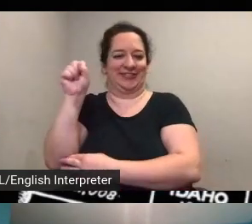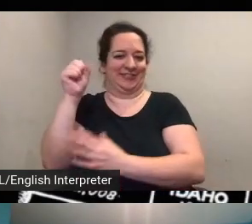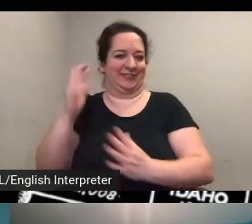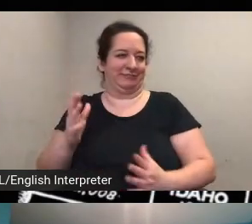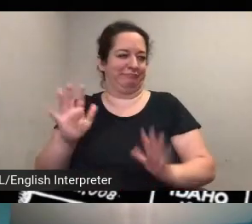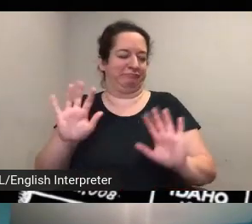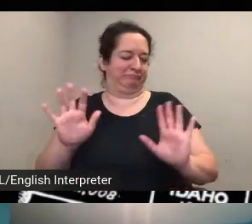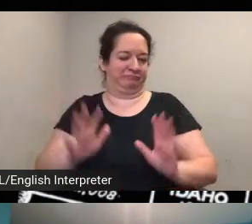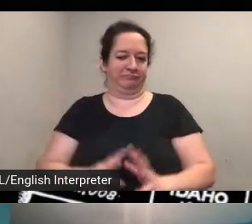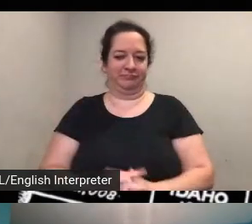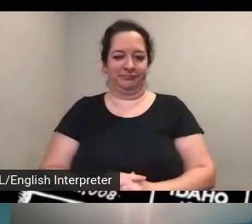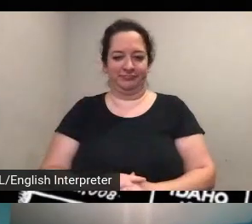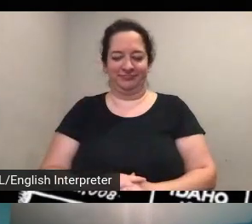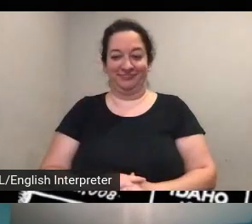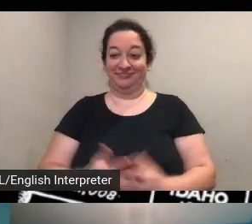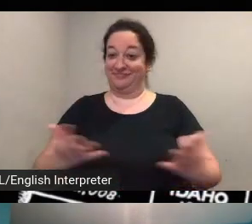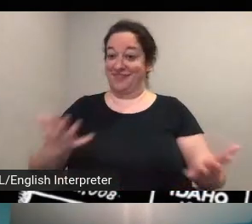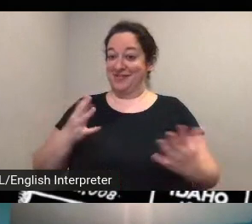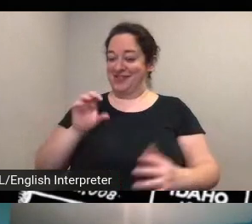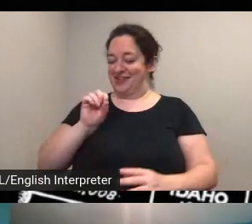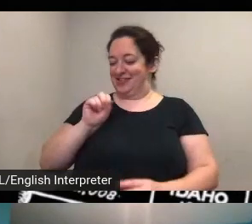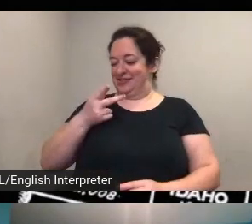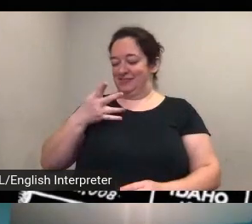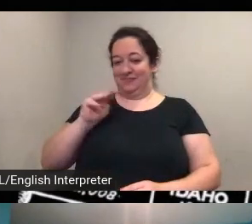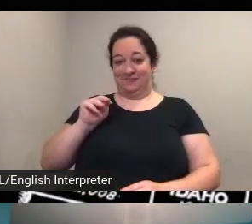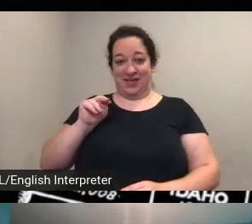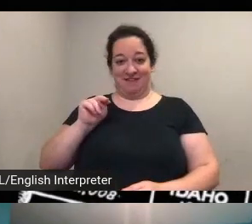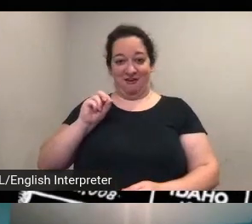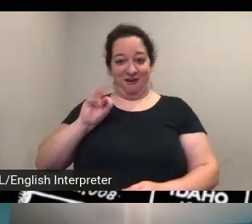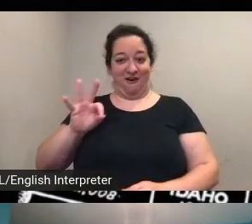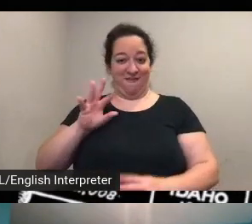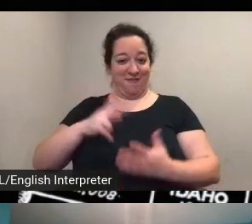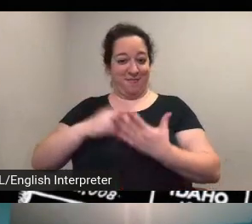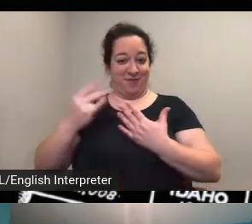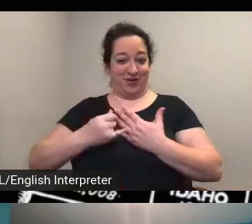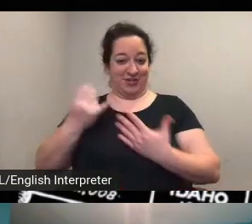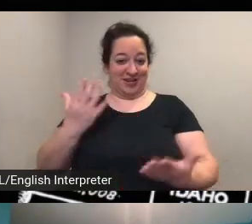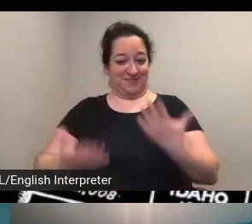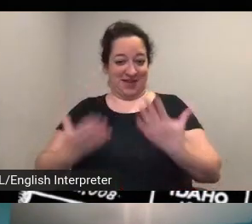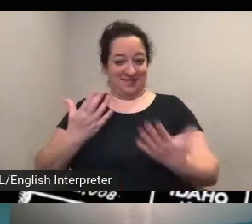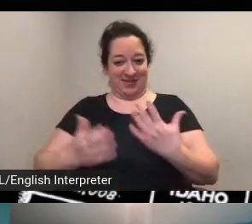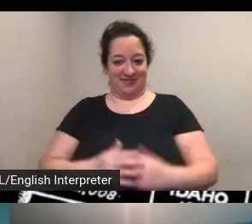spin-off project already in the works um could we just double check too we